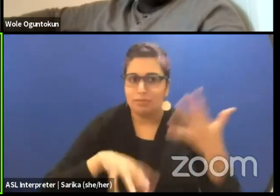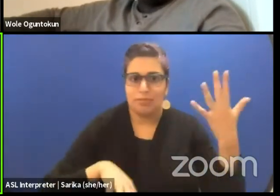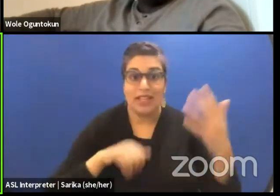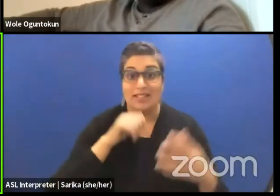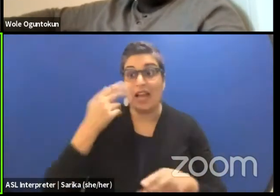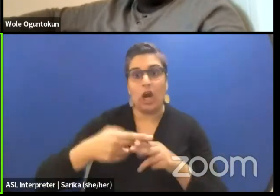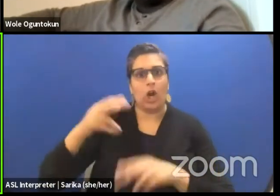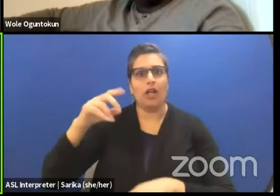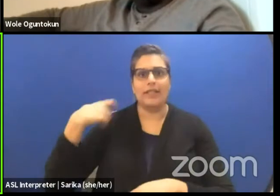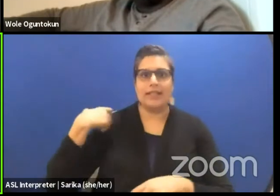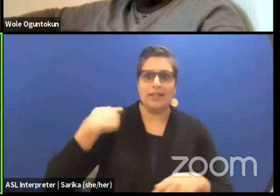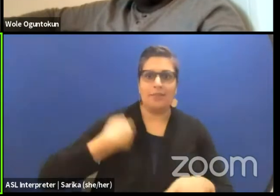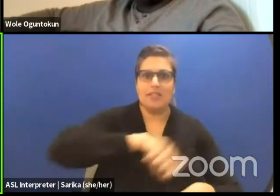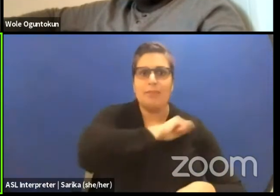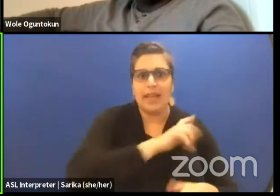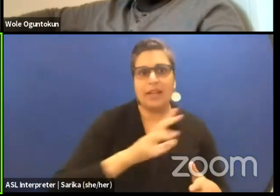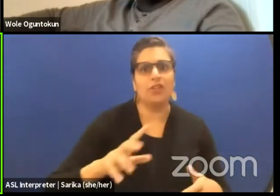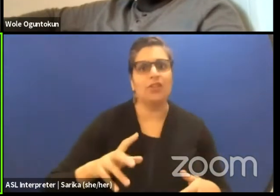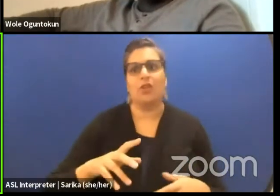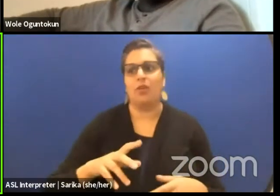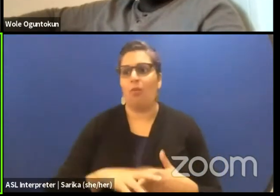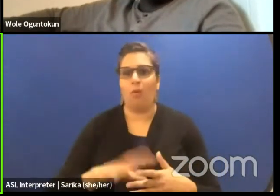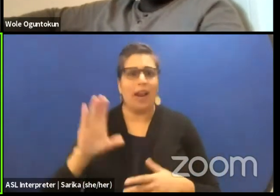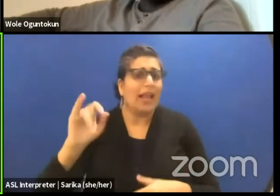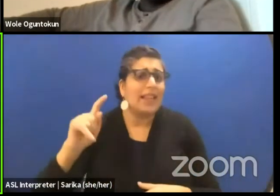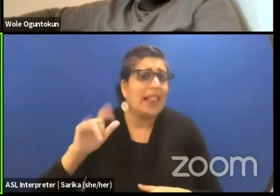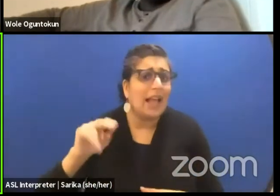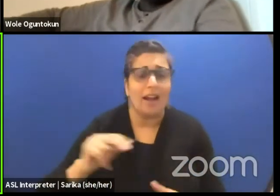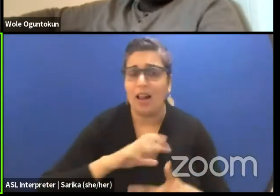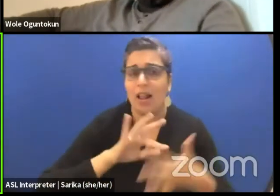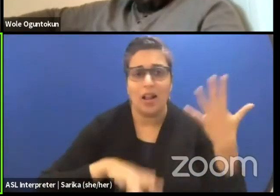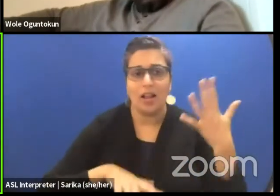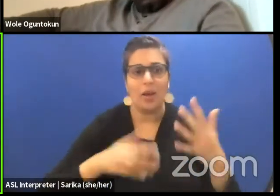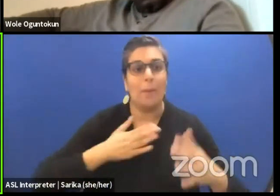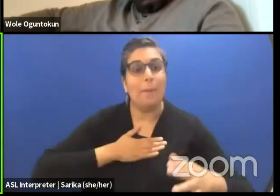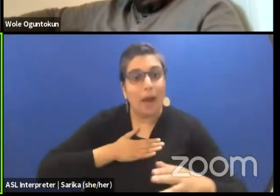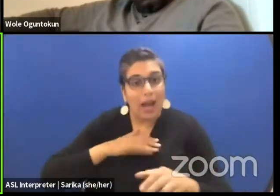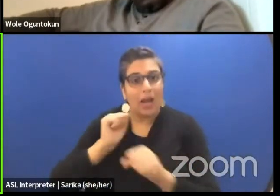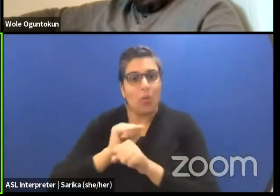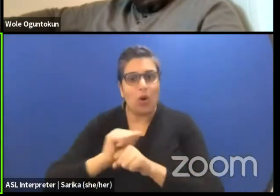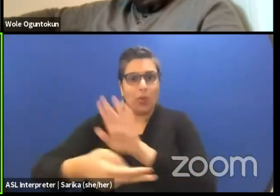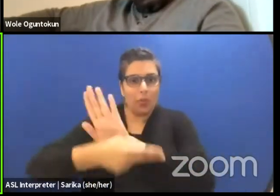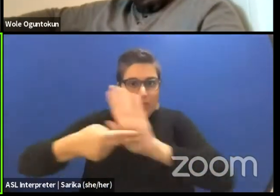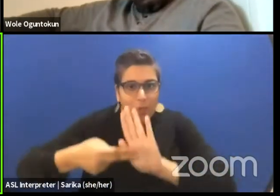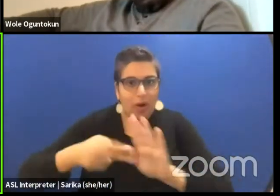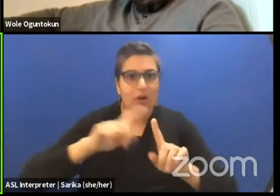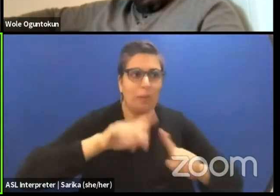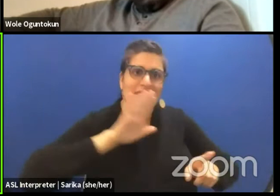it's just dance but my work has to be marked. So this was one of the first things